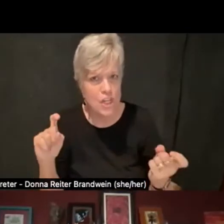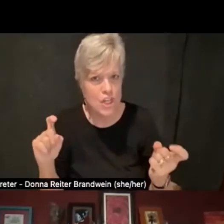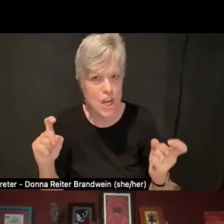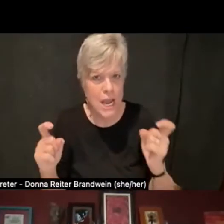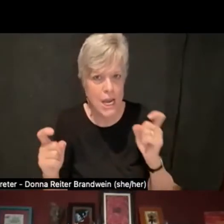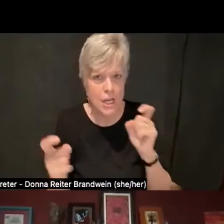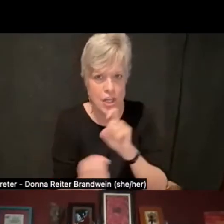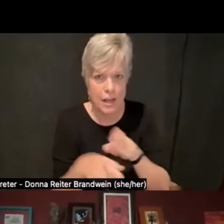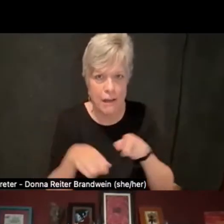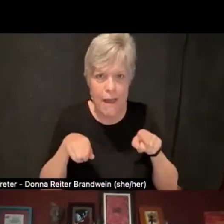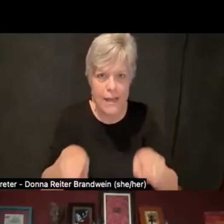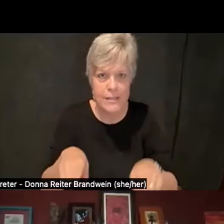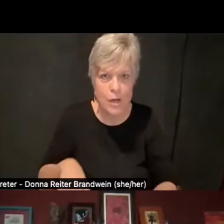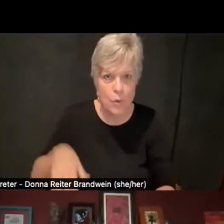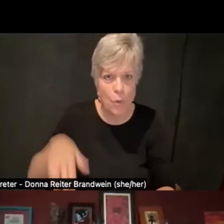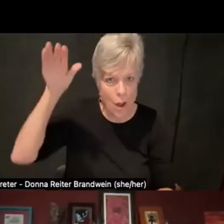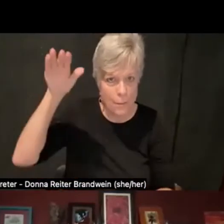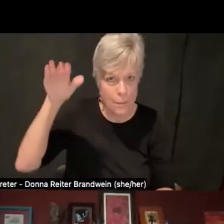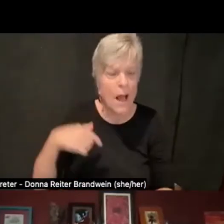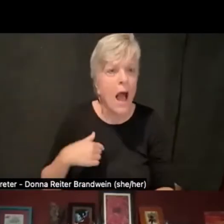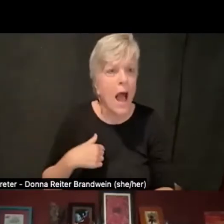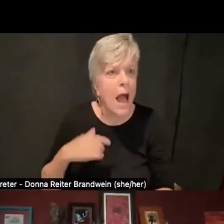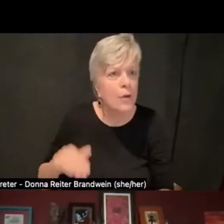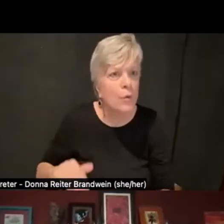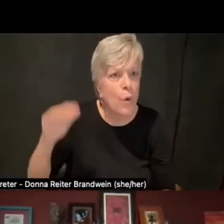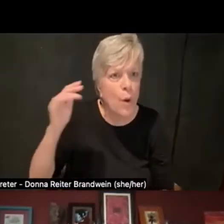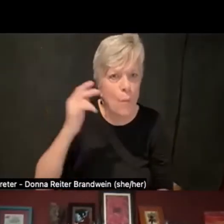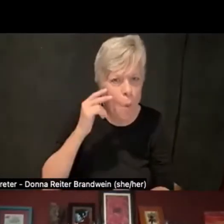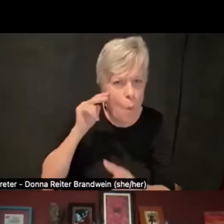I grew up watching the way people